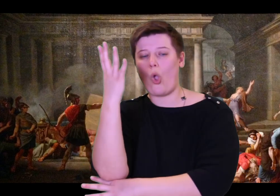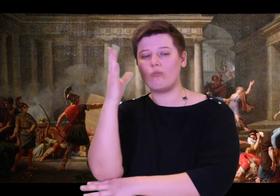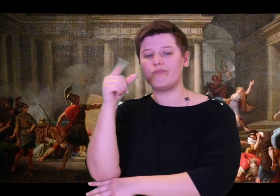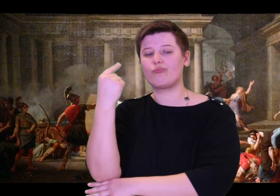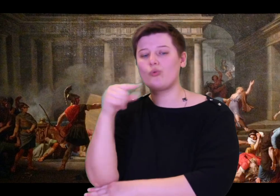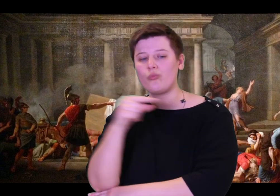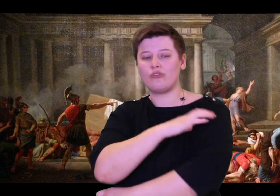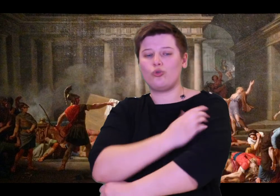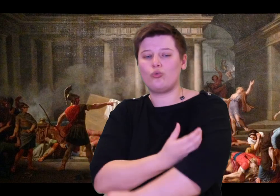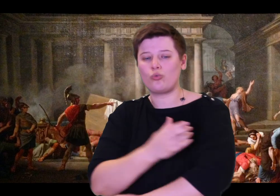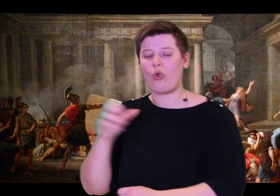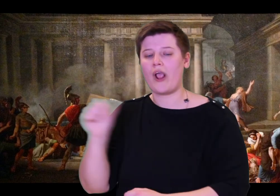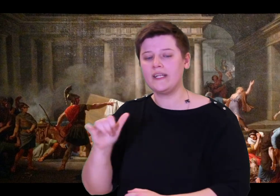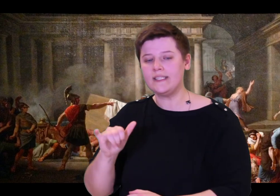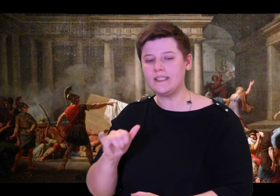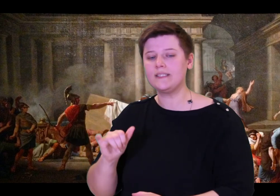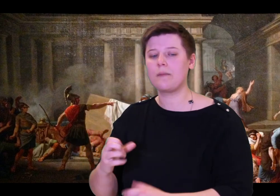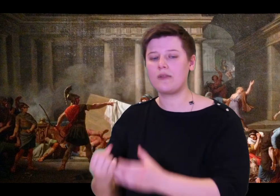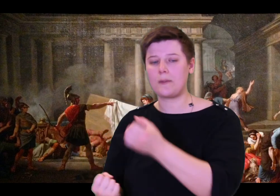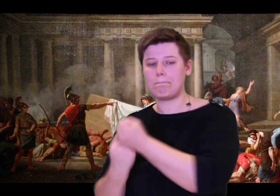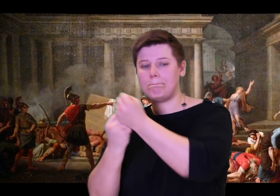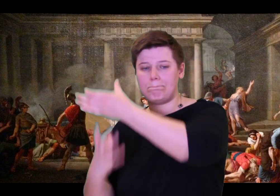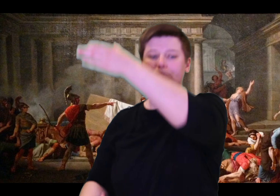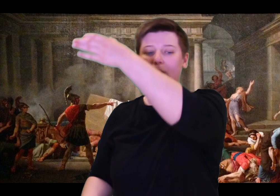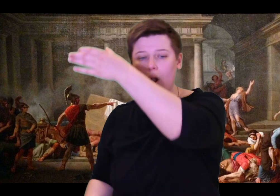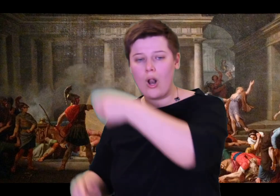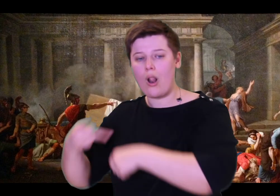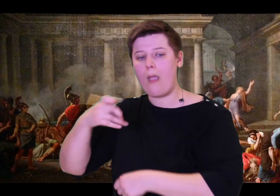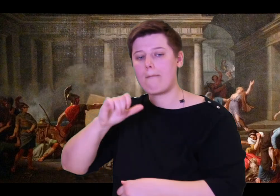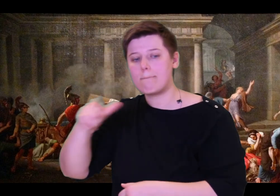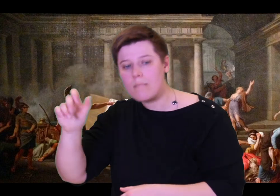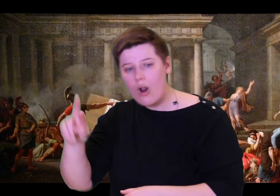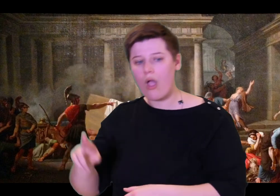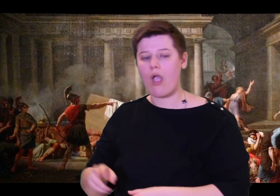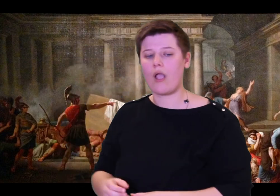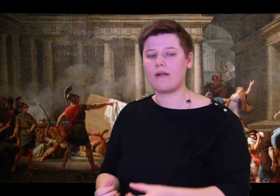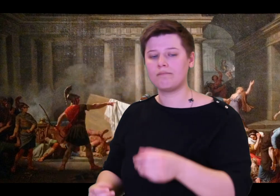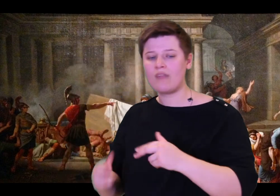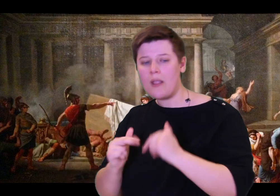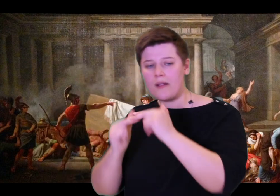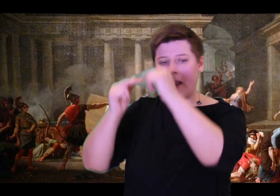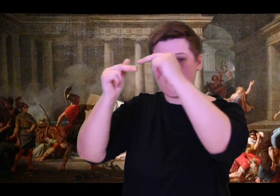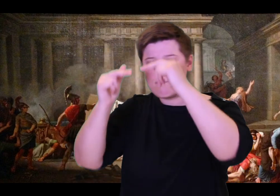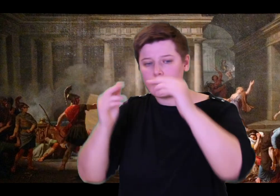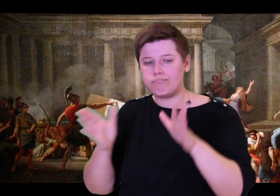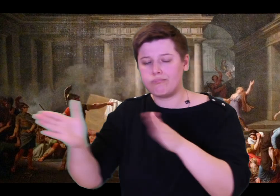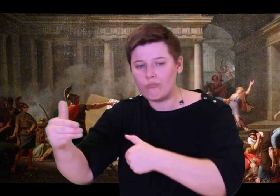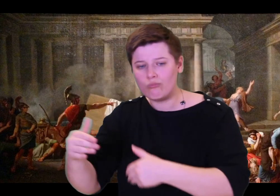And Odysseus was furious, and told his loyal wife, "Woman! Your words have cut my